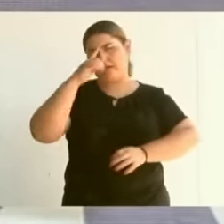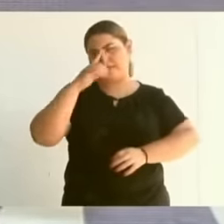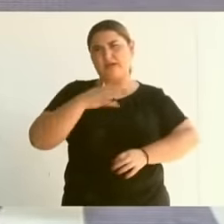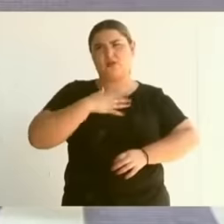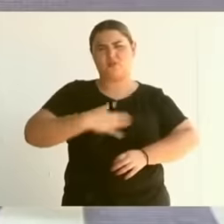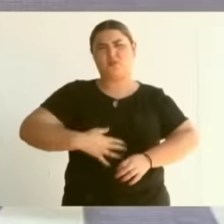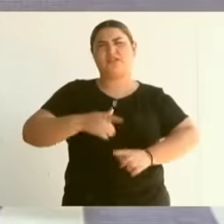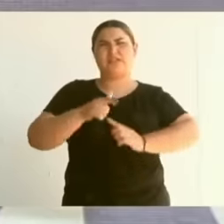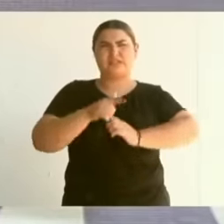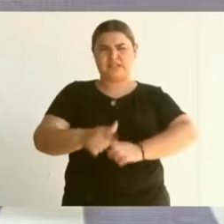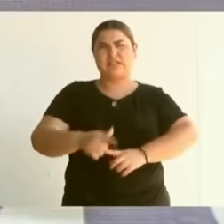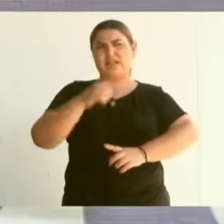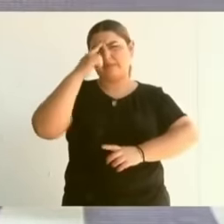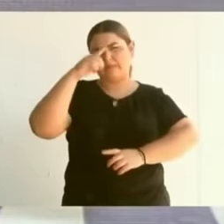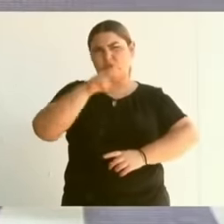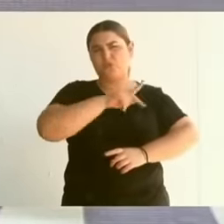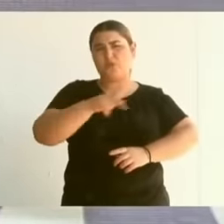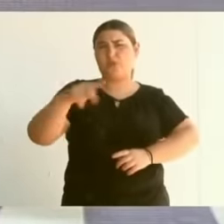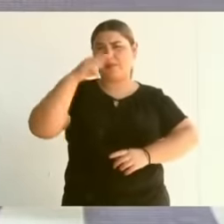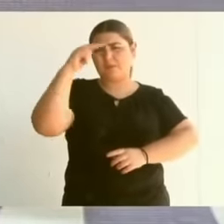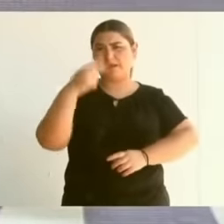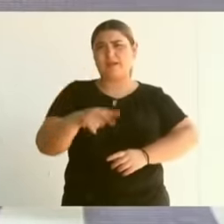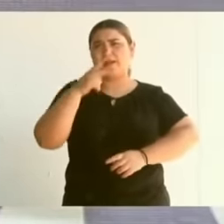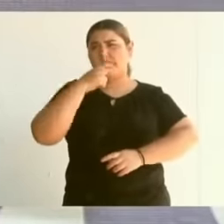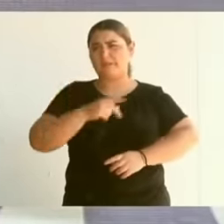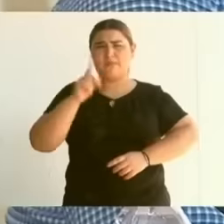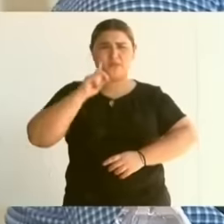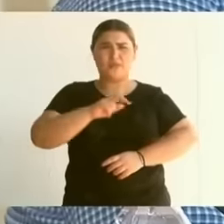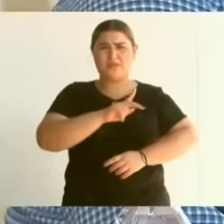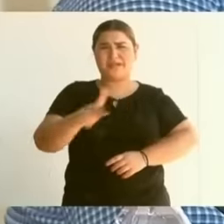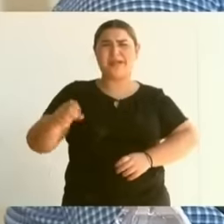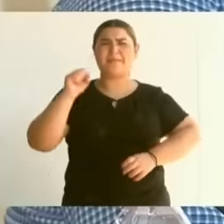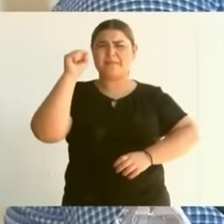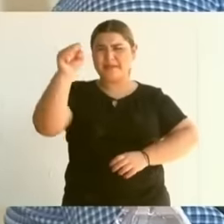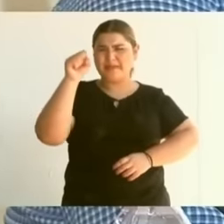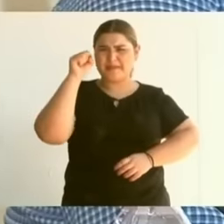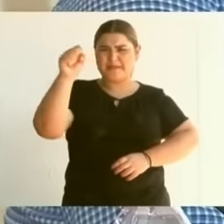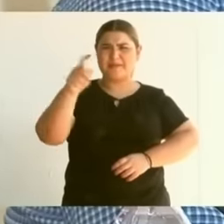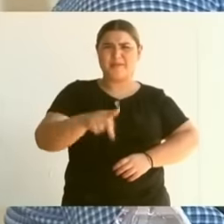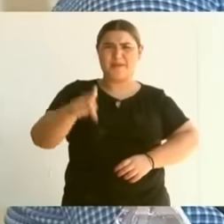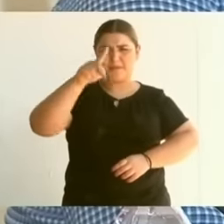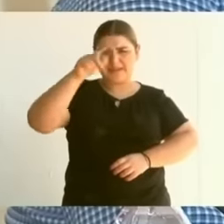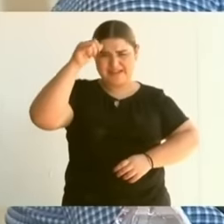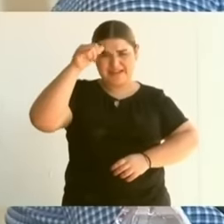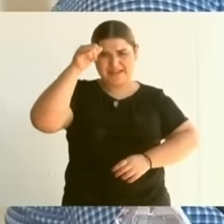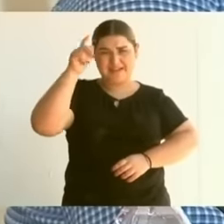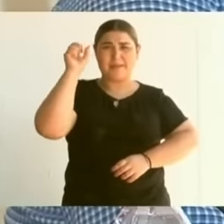Mexican that lives the Yaqui people that the indigenous peoples live. Long live the fourth